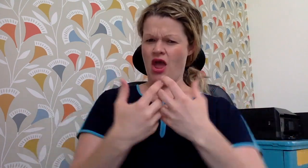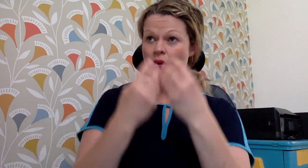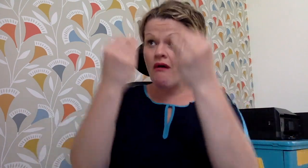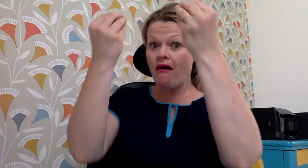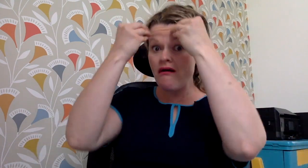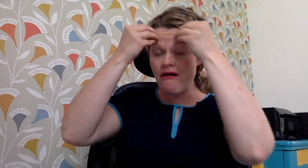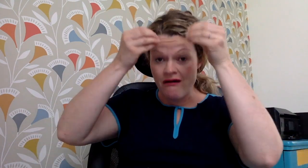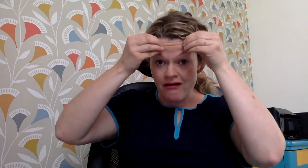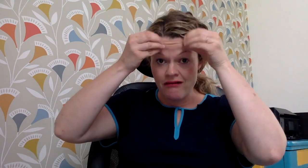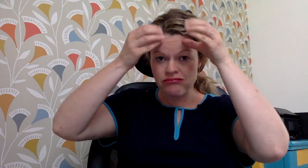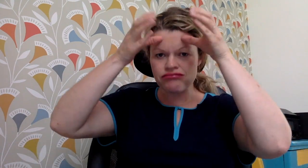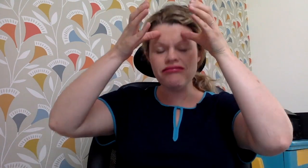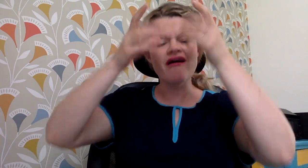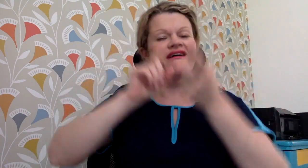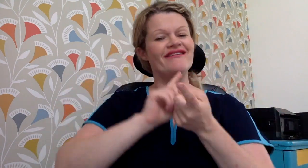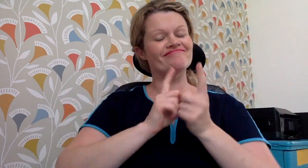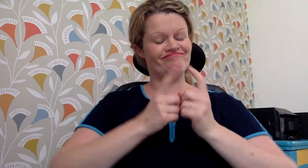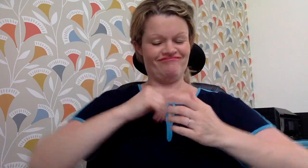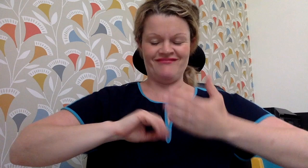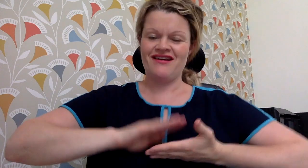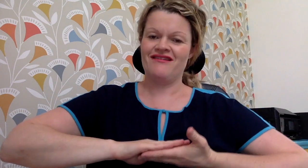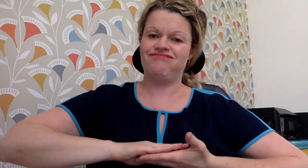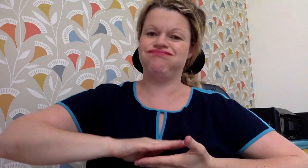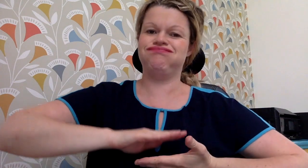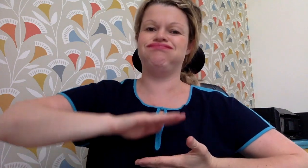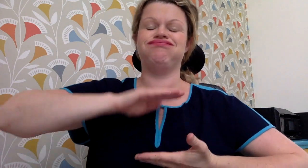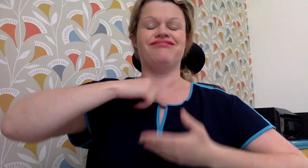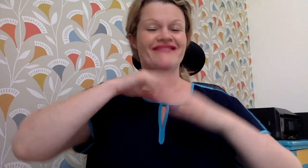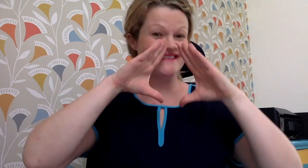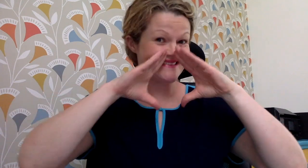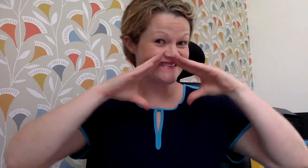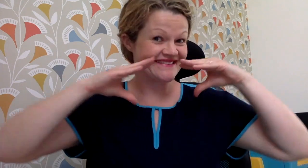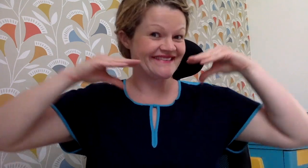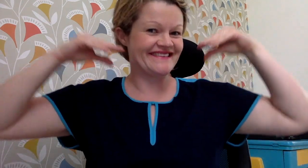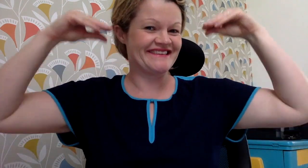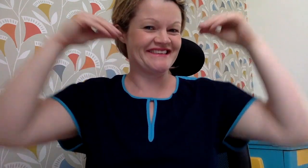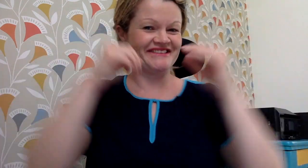"How To Sign Yourself Happy"